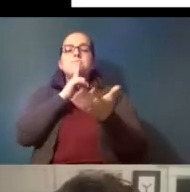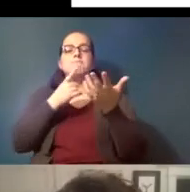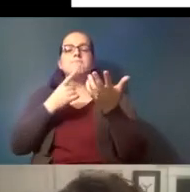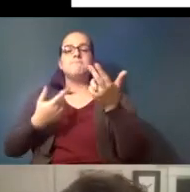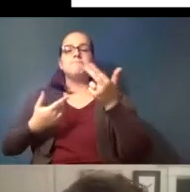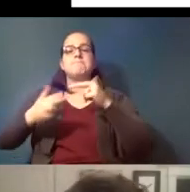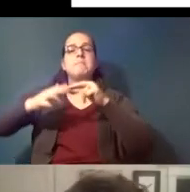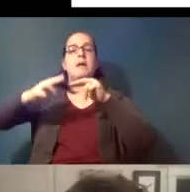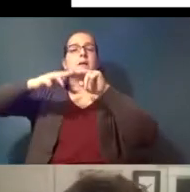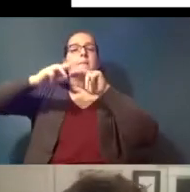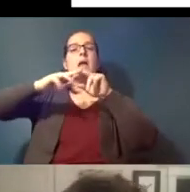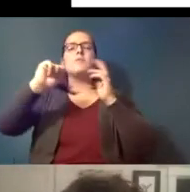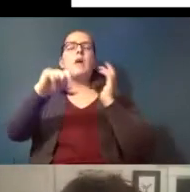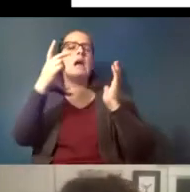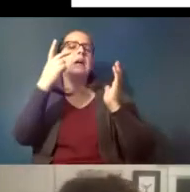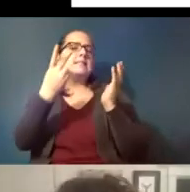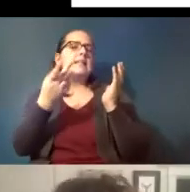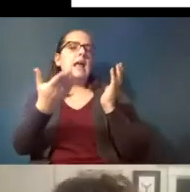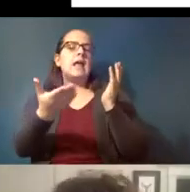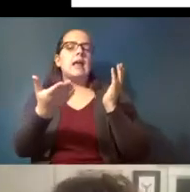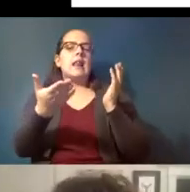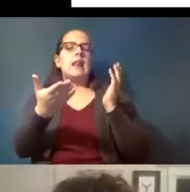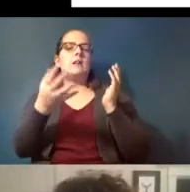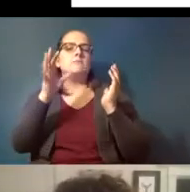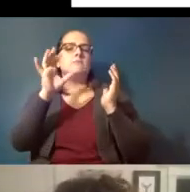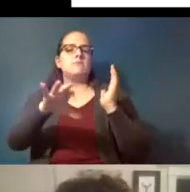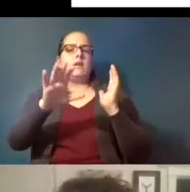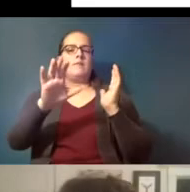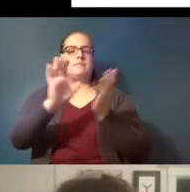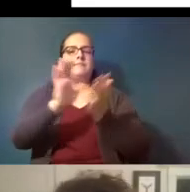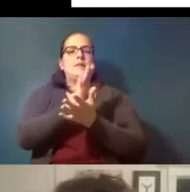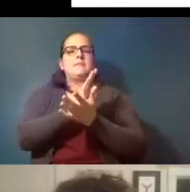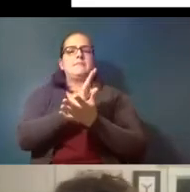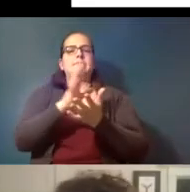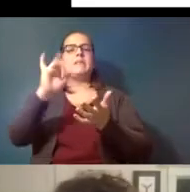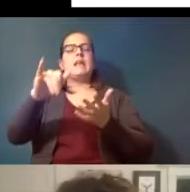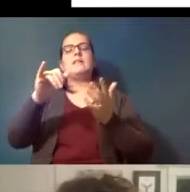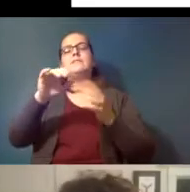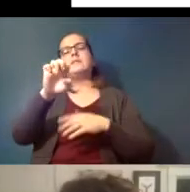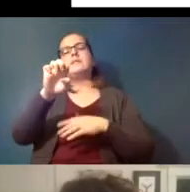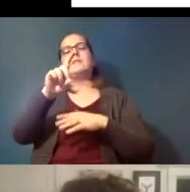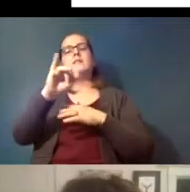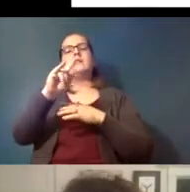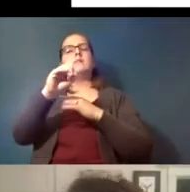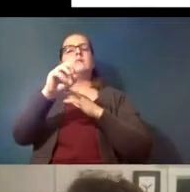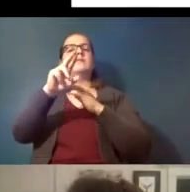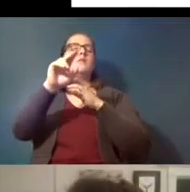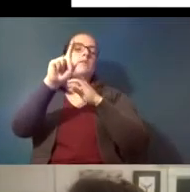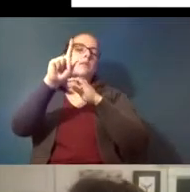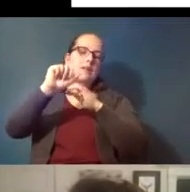you as you can see here in this paper this is an editorial that came out last year and so you can